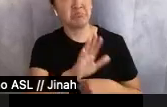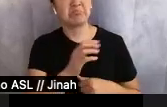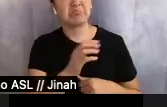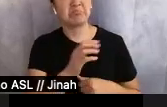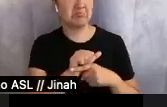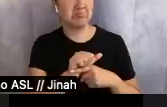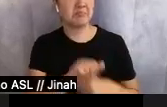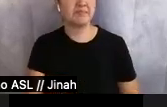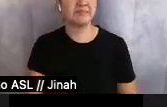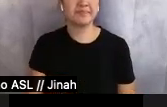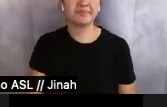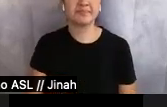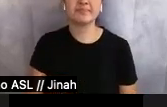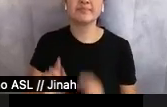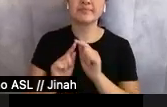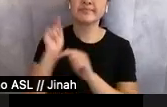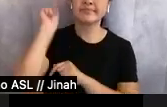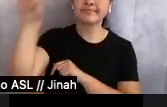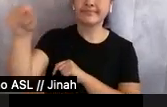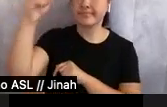From across the park, Katrina heard applause.